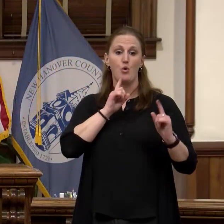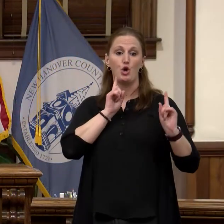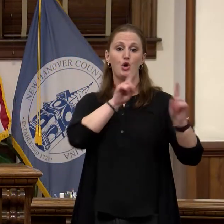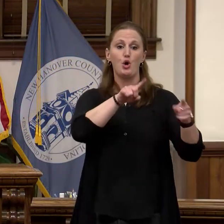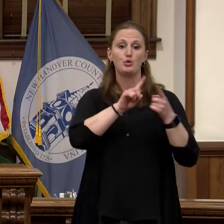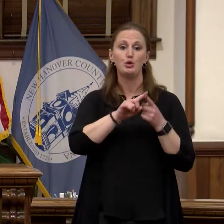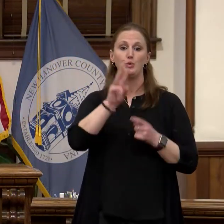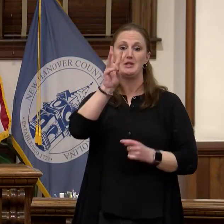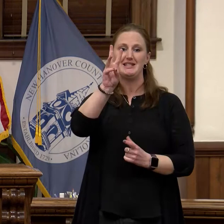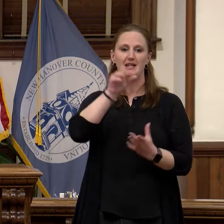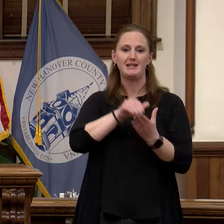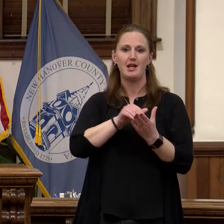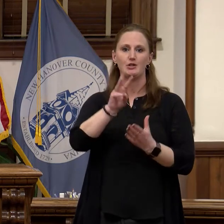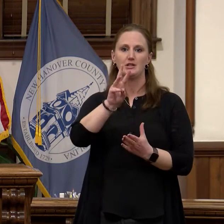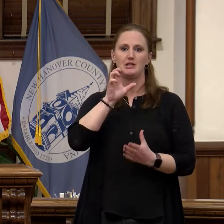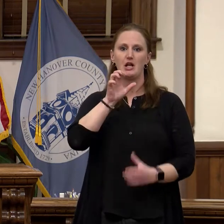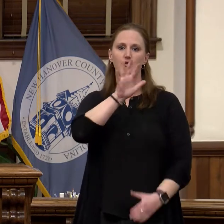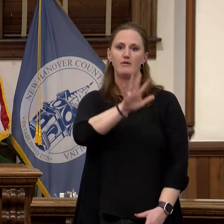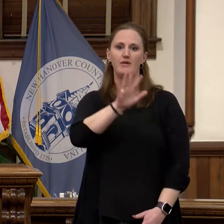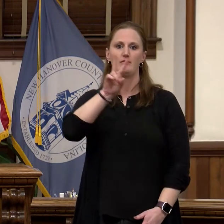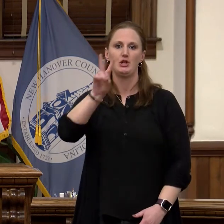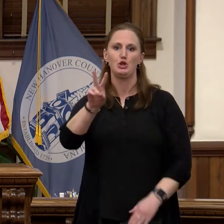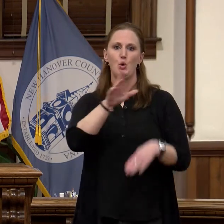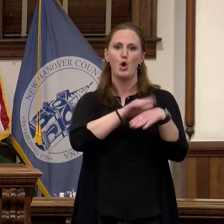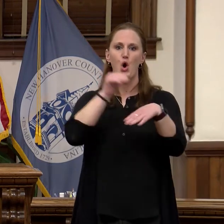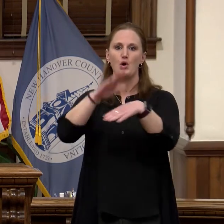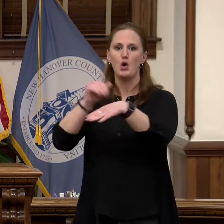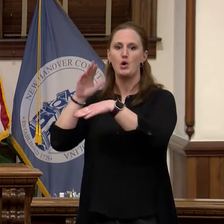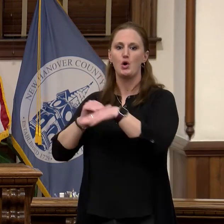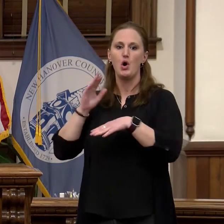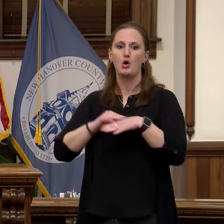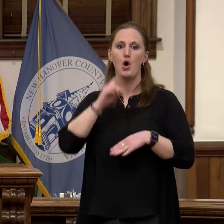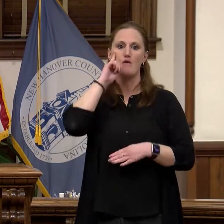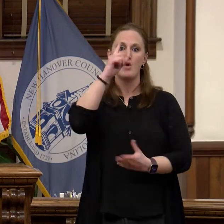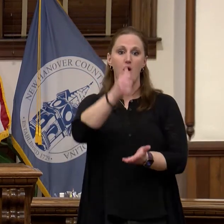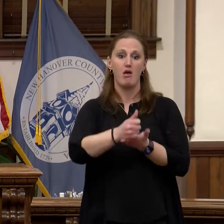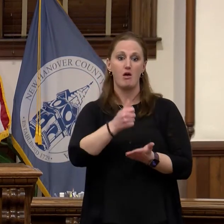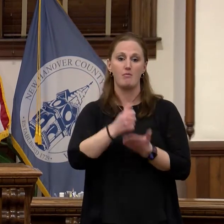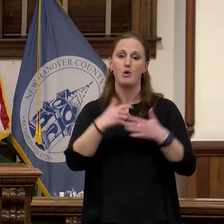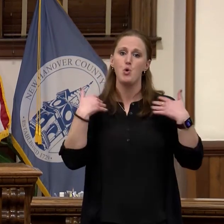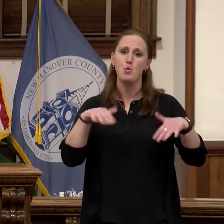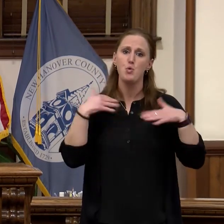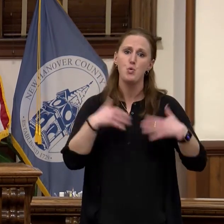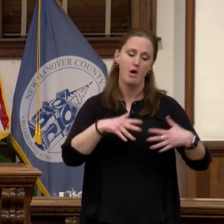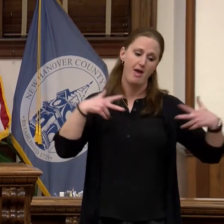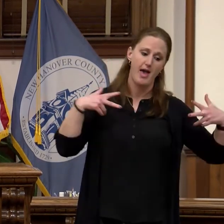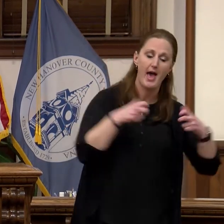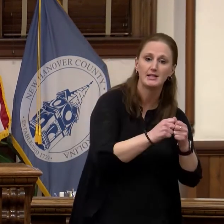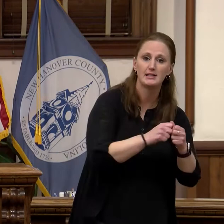and fifty two calls for service. Helping accident victims, fighting fires,